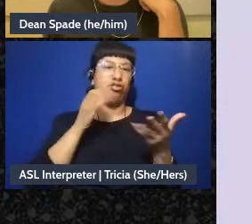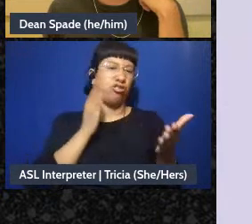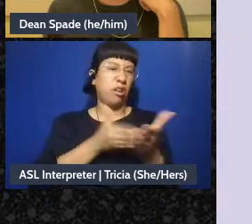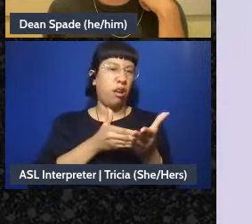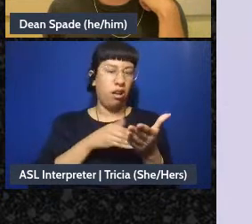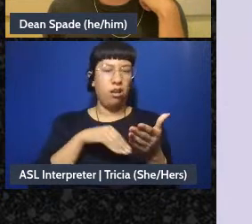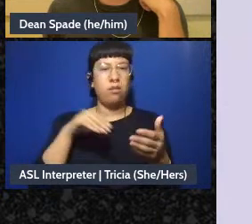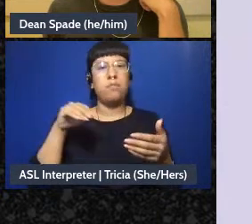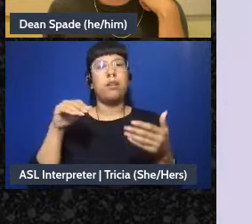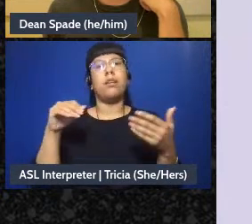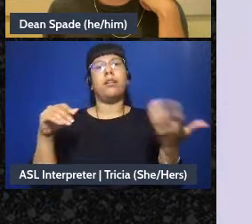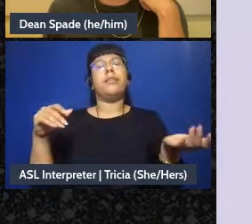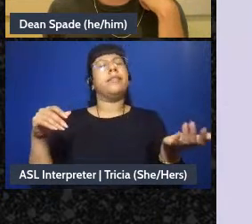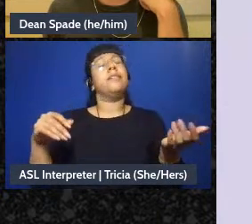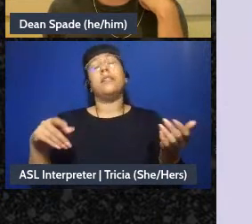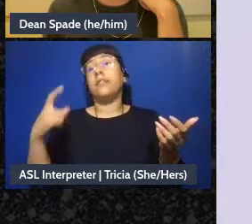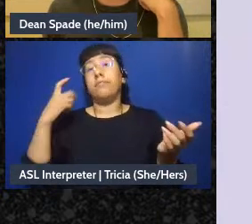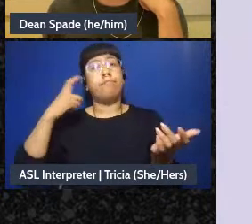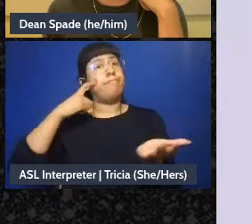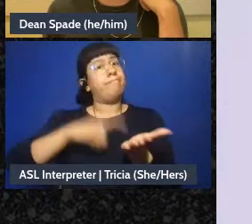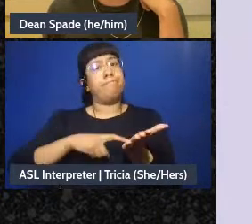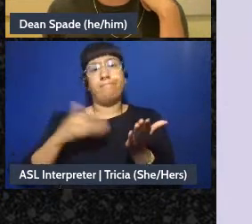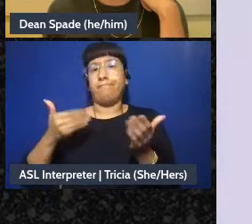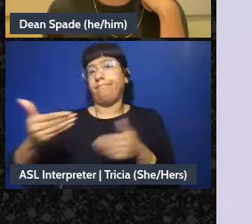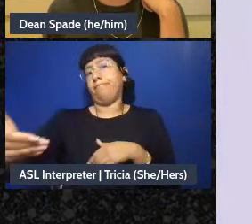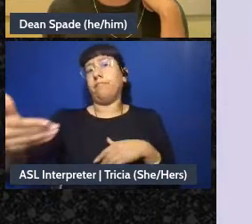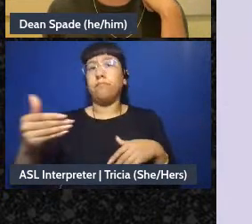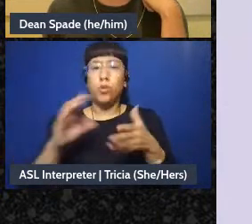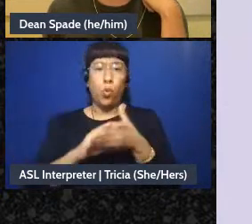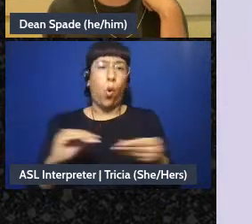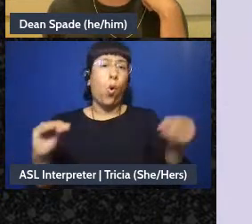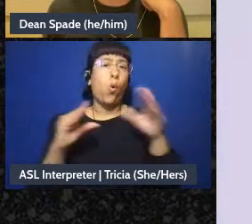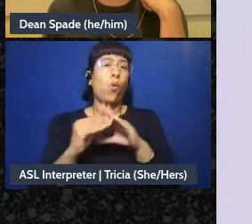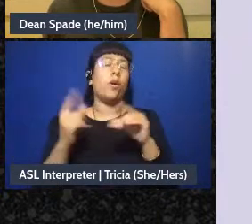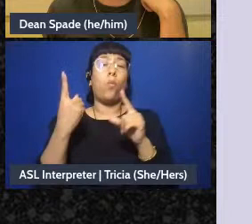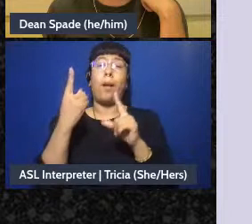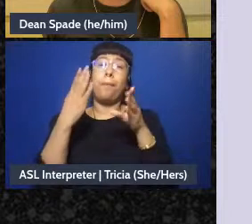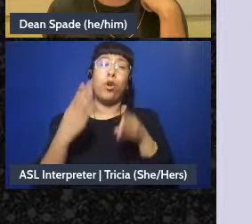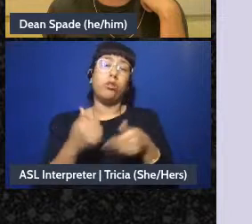which one person has the most status in a group and they use it to exploit or abuse other people